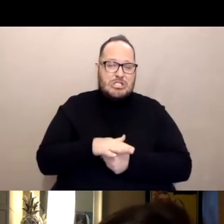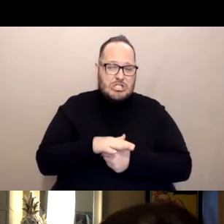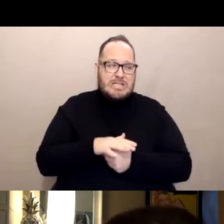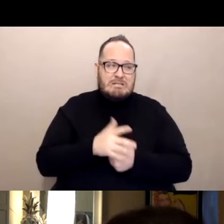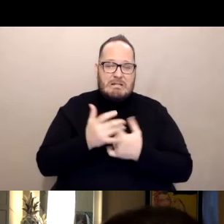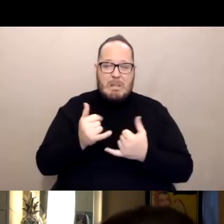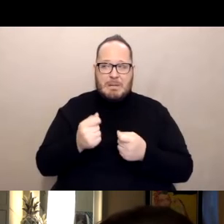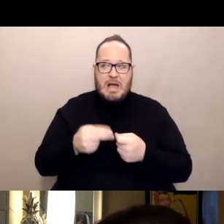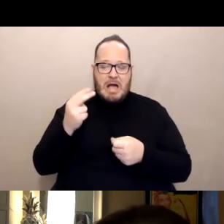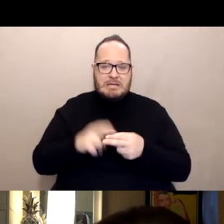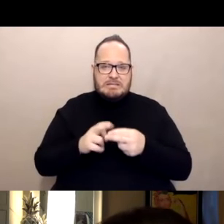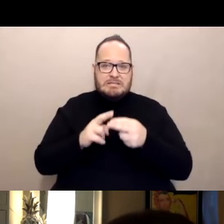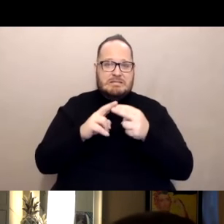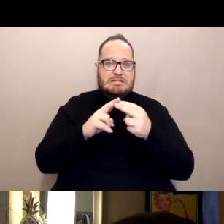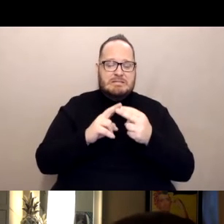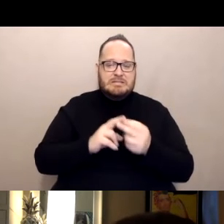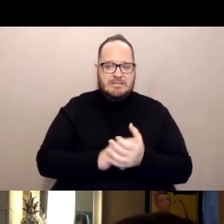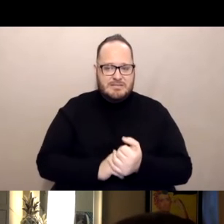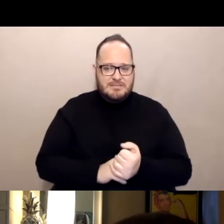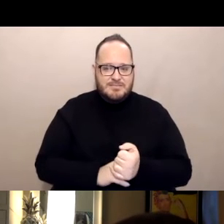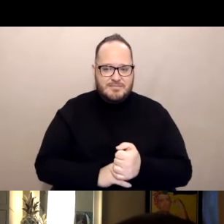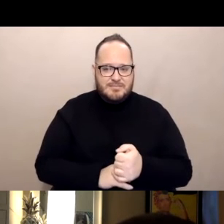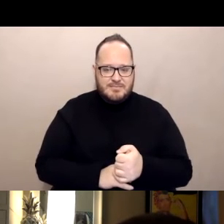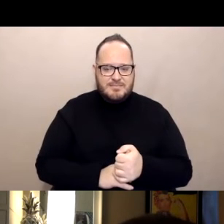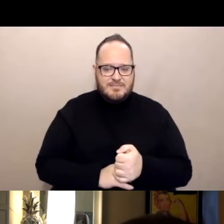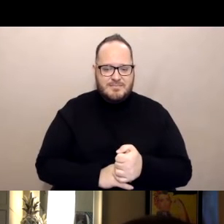And there've been major issues with distribution.